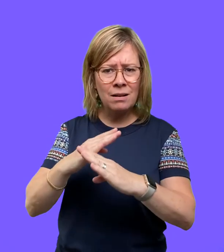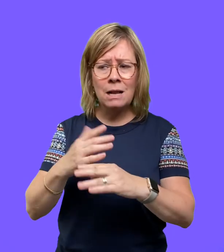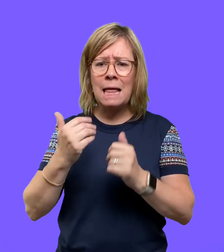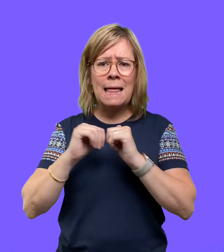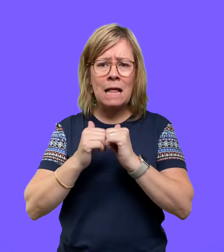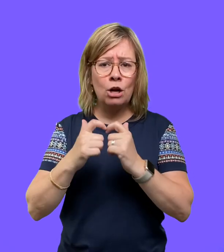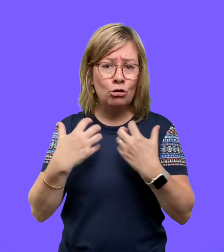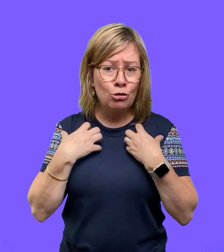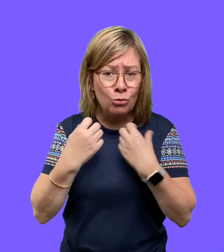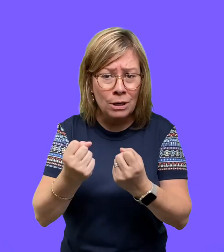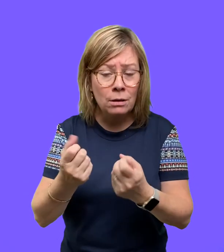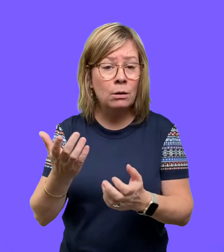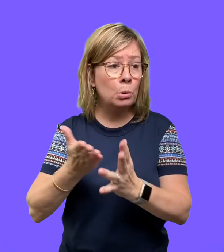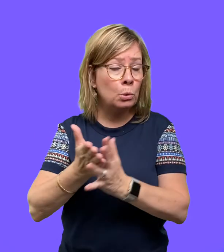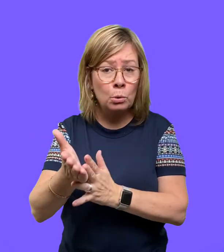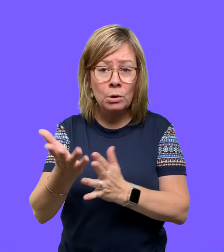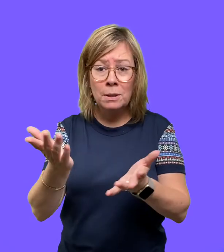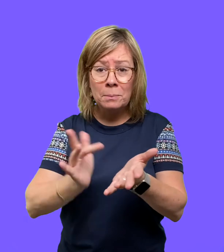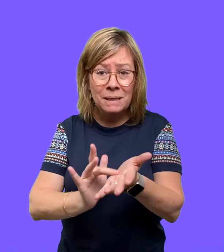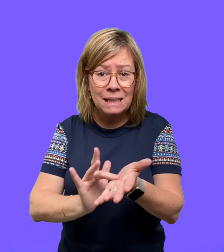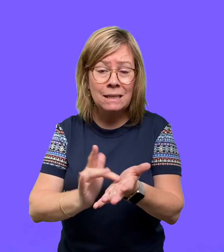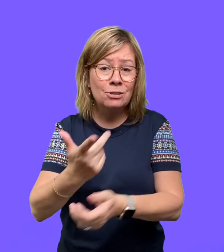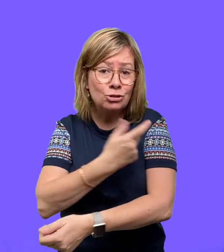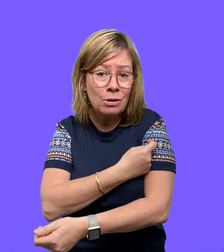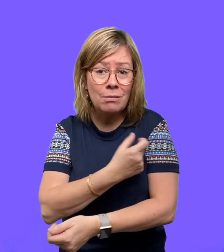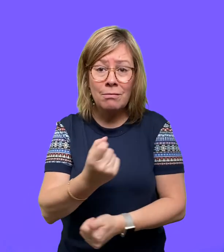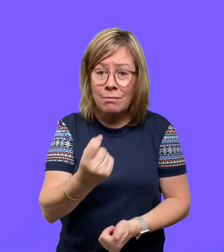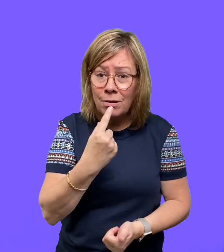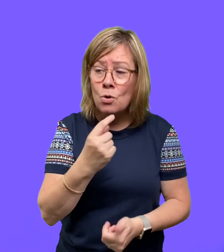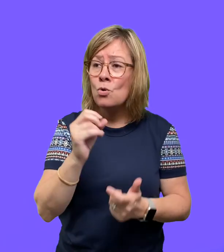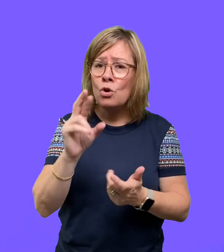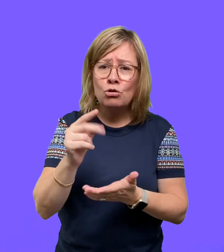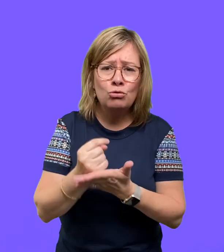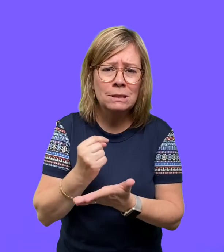prevent diseases, how to heal through various medical treatment forms or